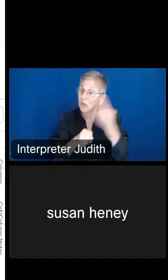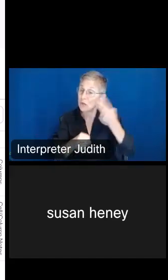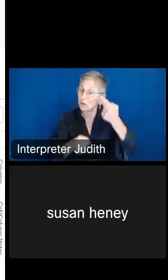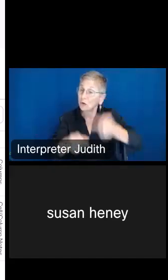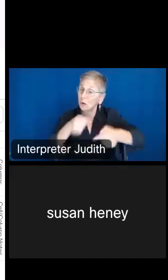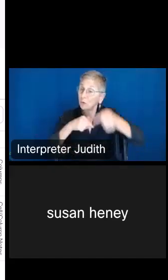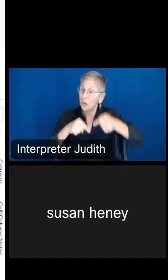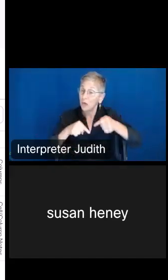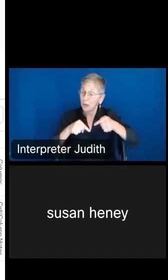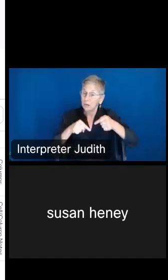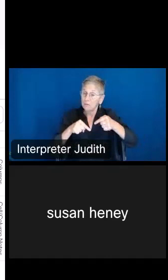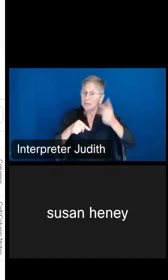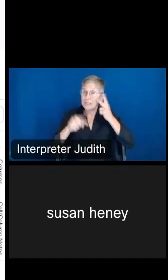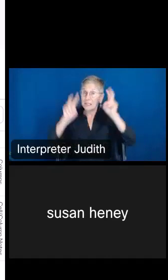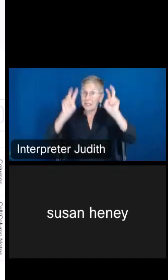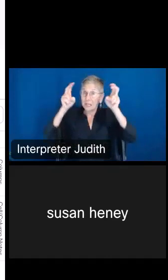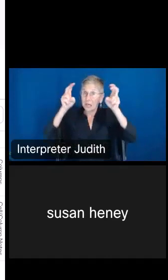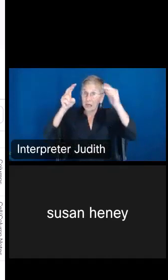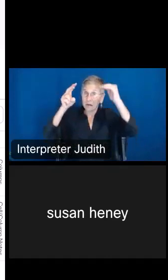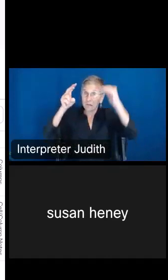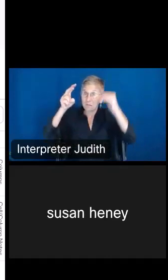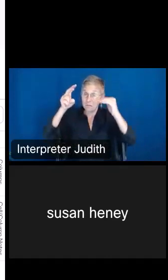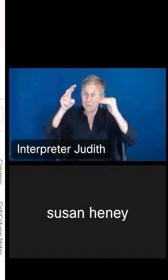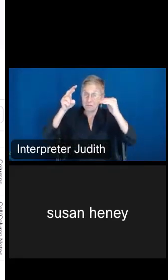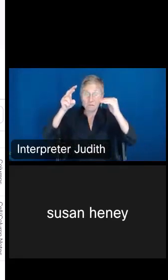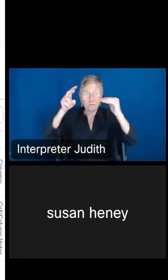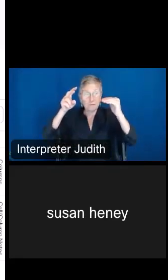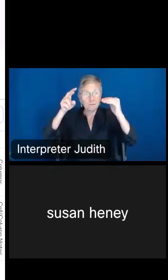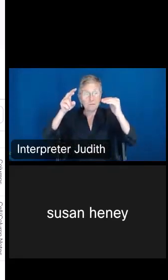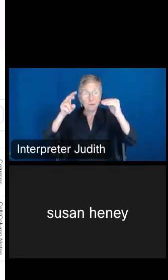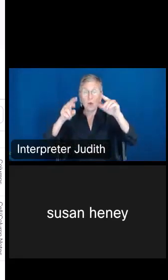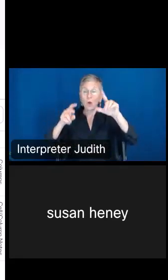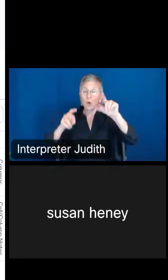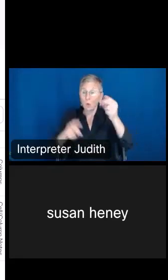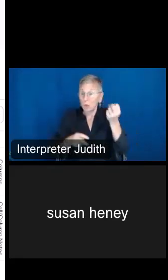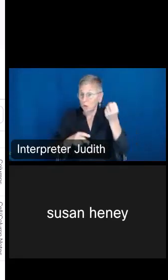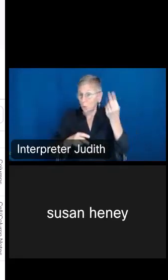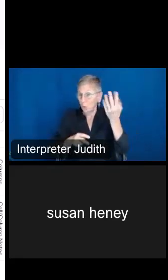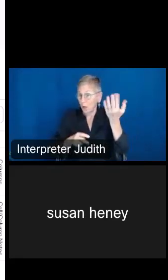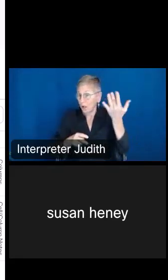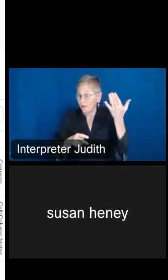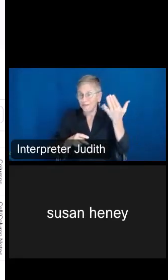the title, you have access to and going back to 2012. Again, these are five-year estimates,